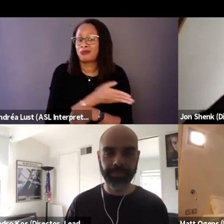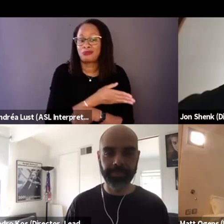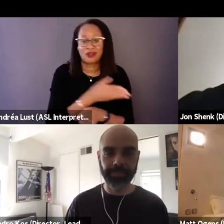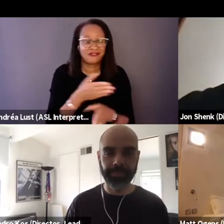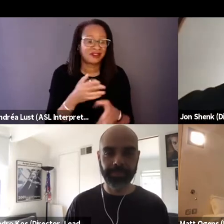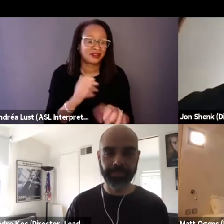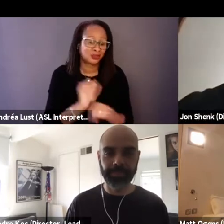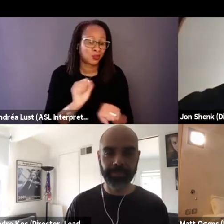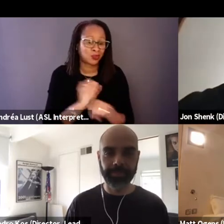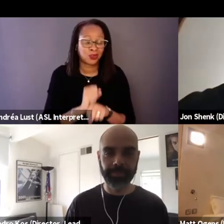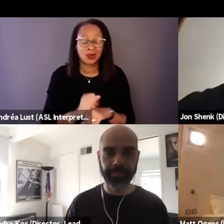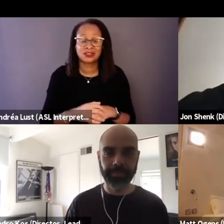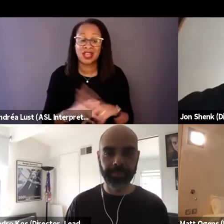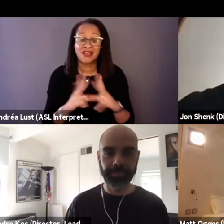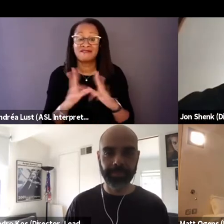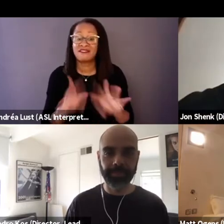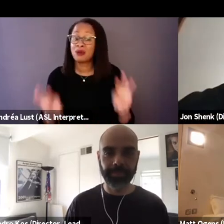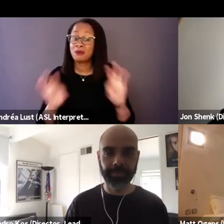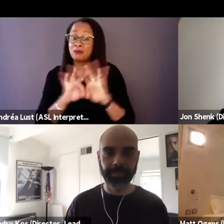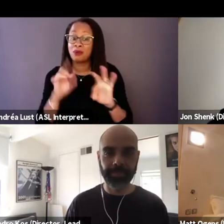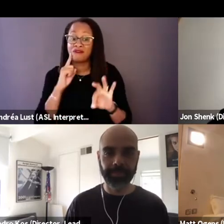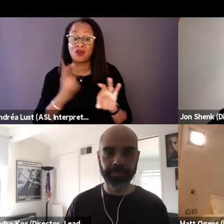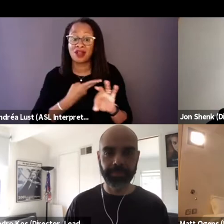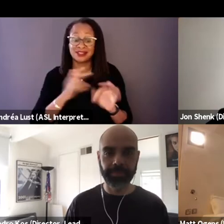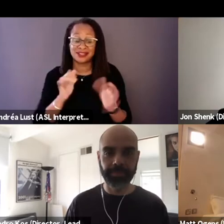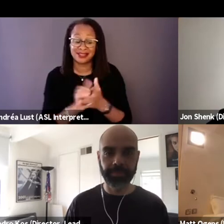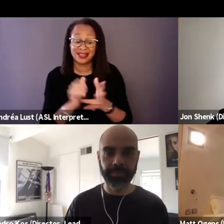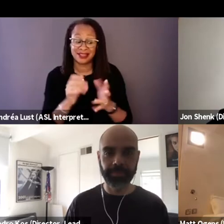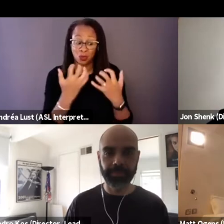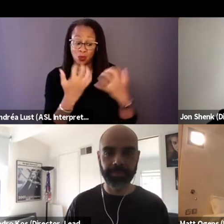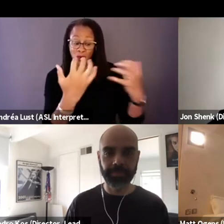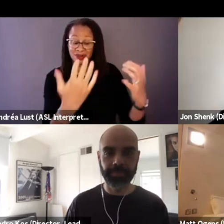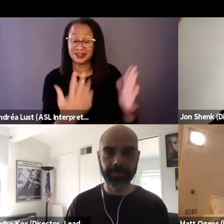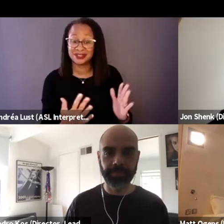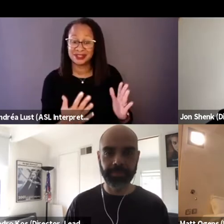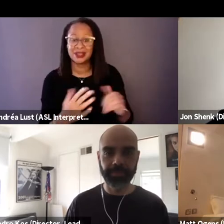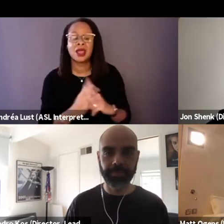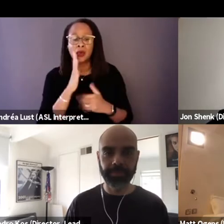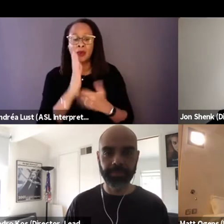it's very important for us that our viewers will be inside the story.